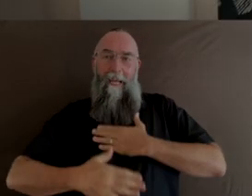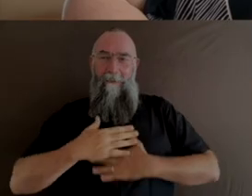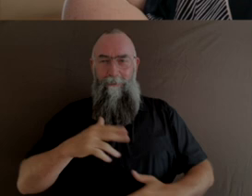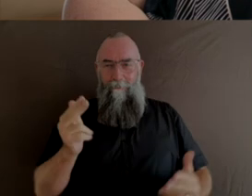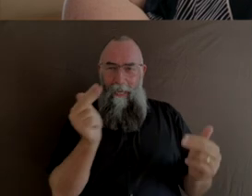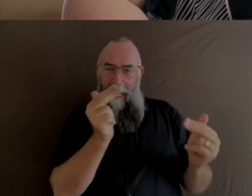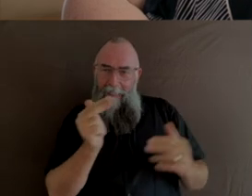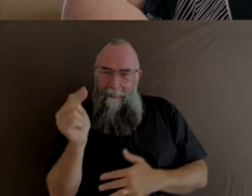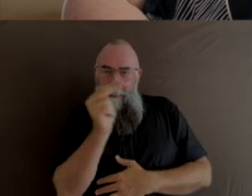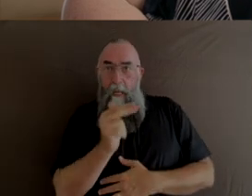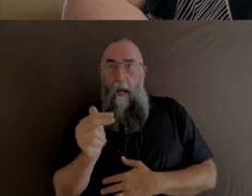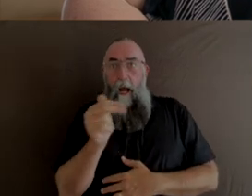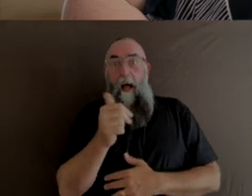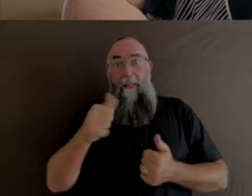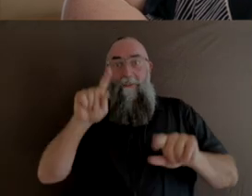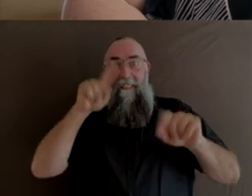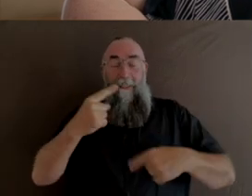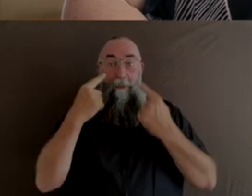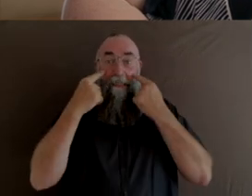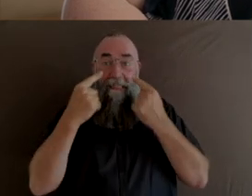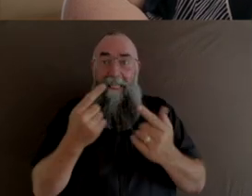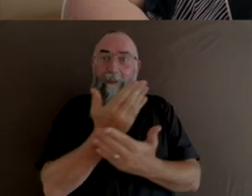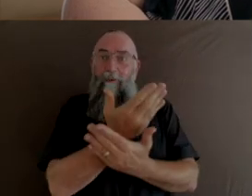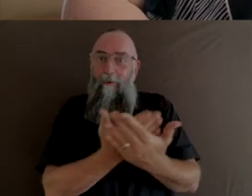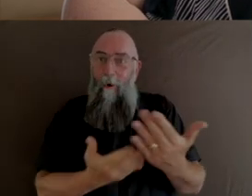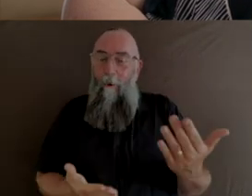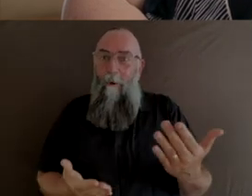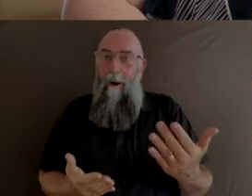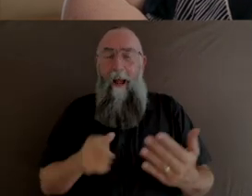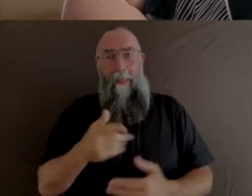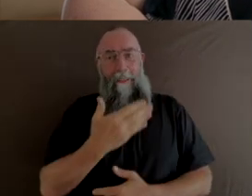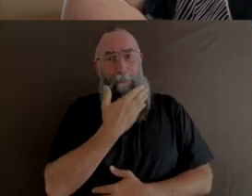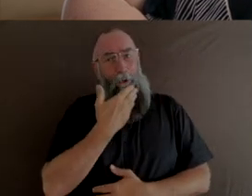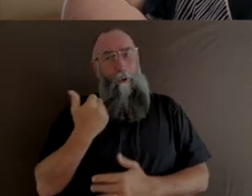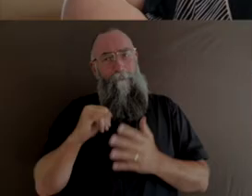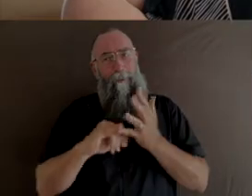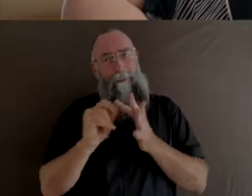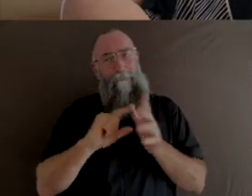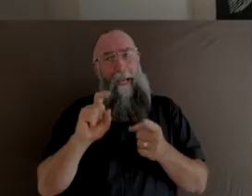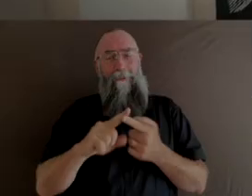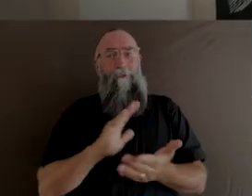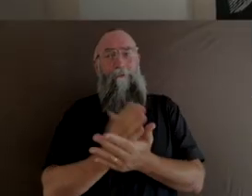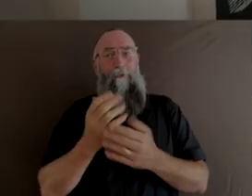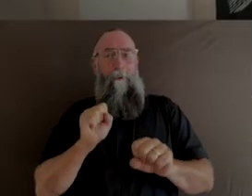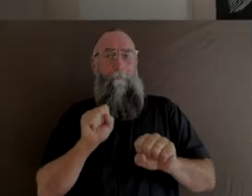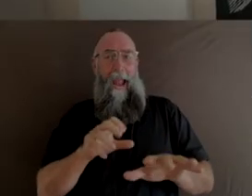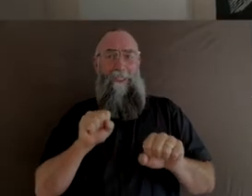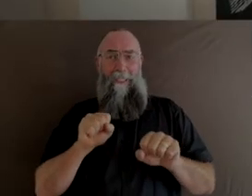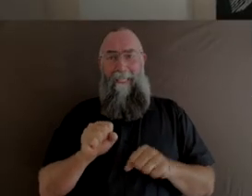This is the magic of being in this space. That's beautiful. True magic happens. Can you think of maybe,